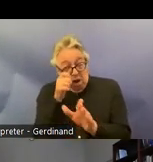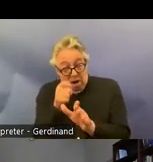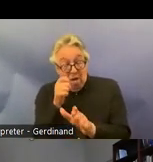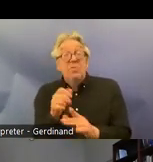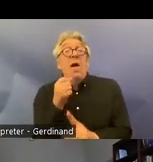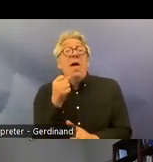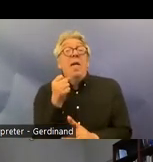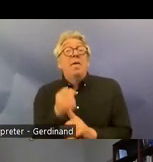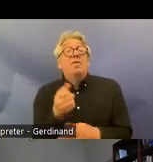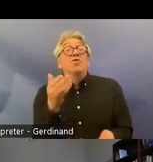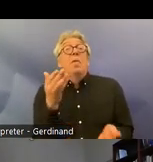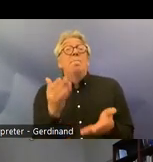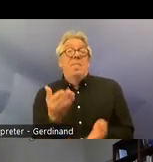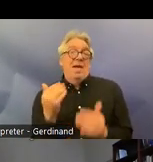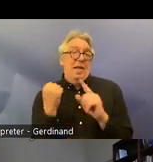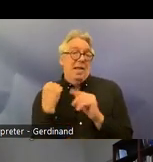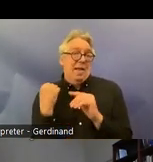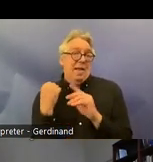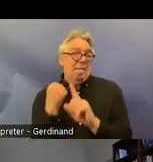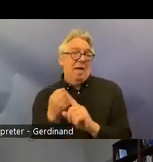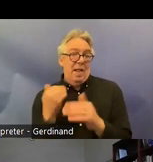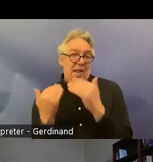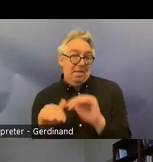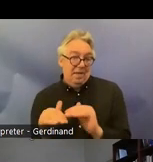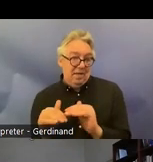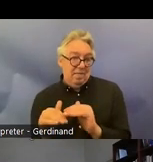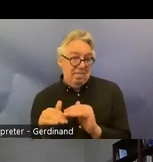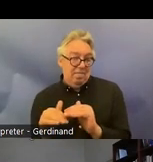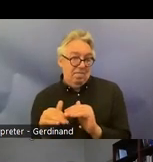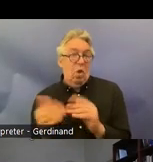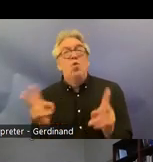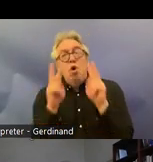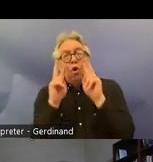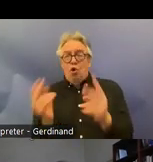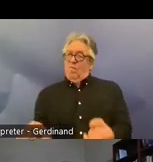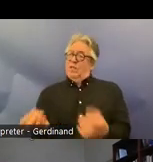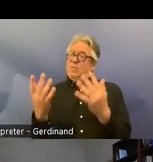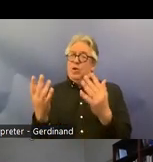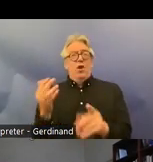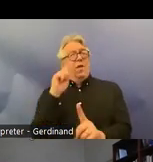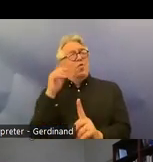may be limited again we have the effect of visibility and recognition Etc but we